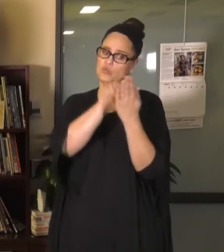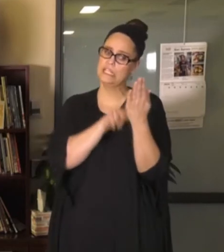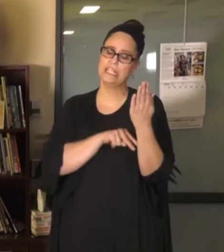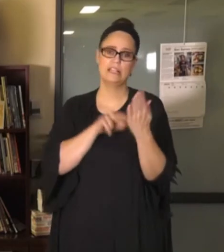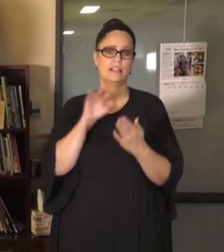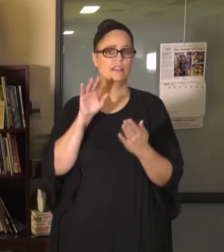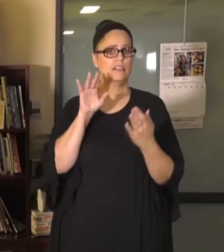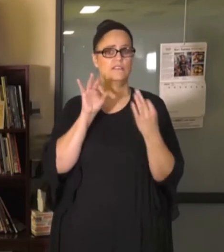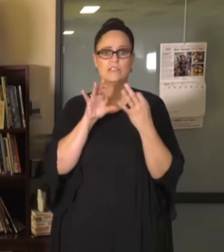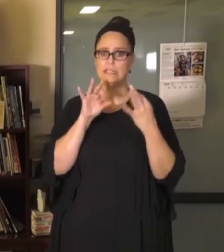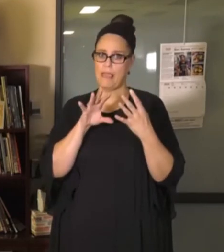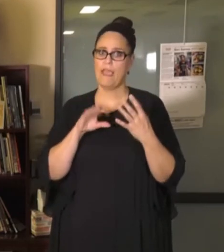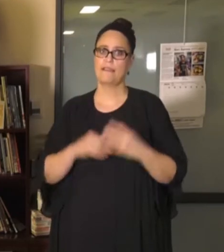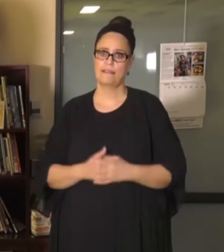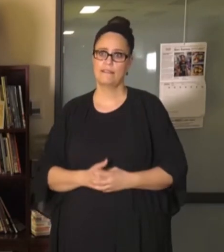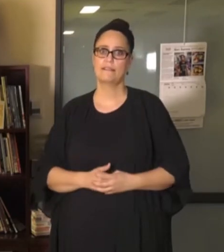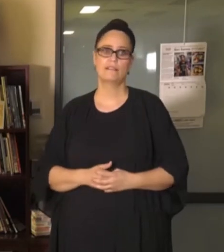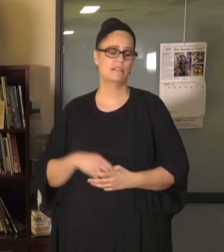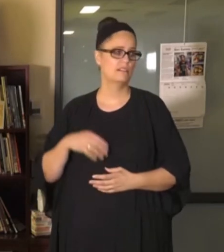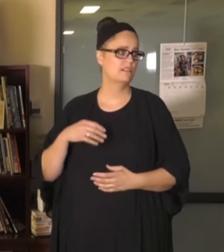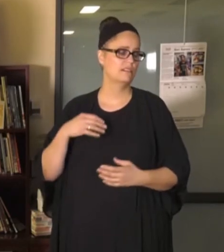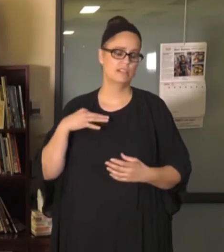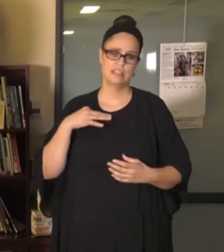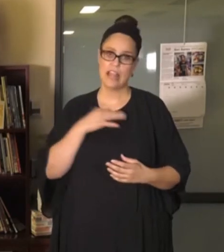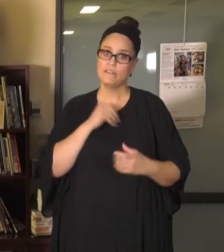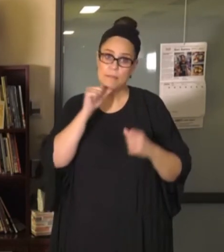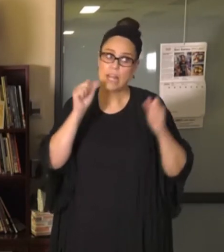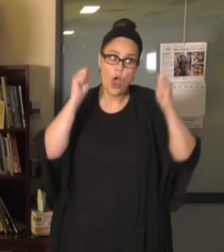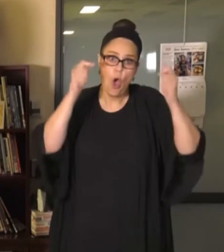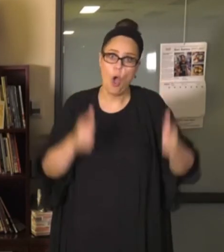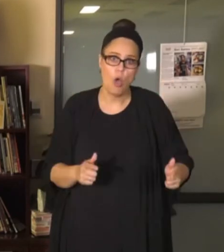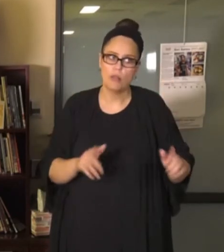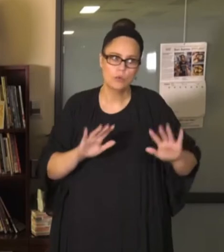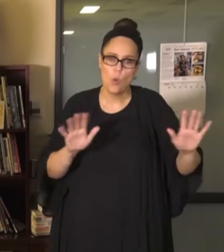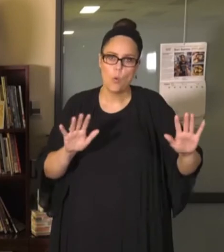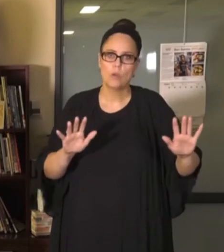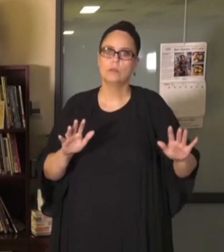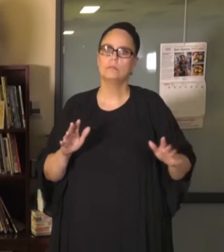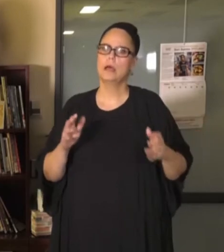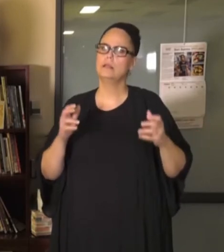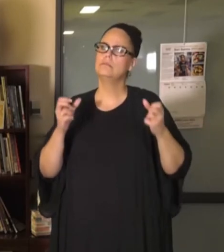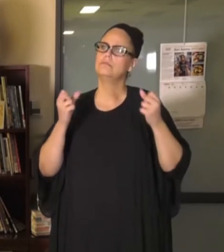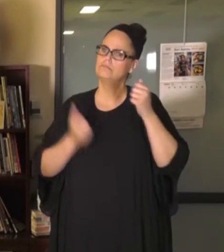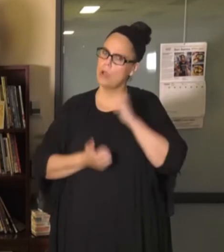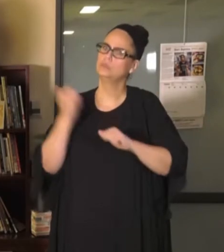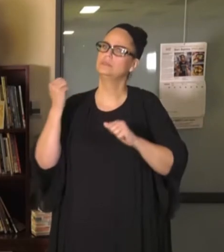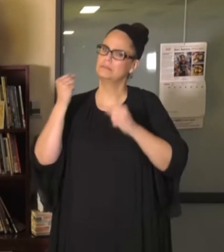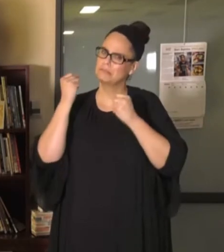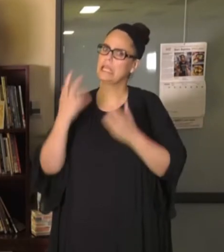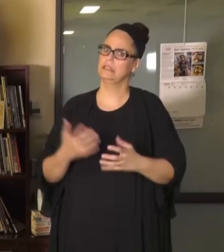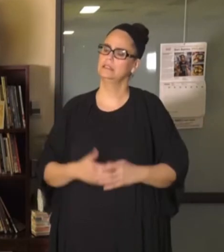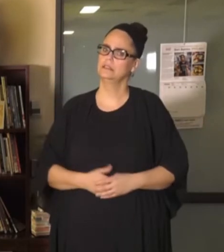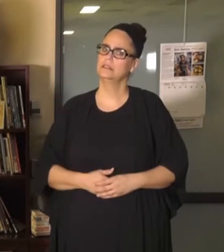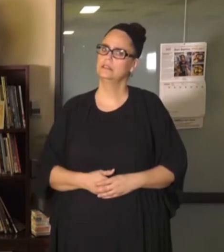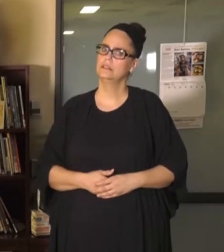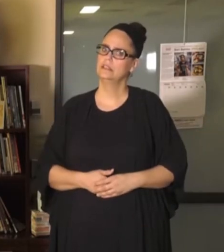not all, many staff not all - but many - I have to determine the logistics that we would have to put in place right now